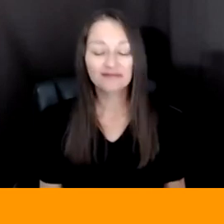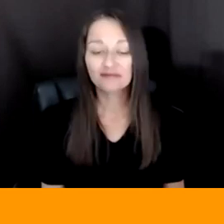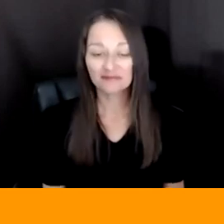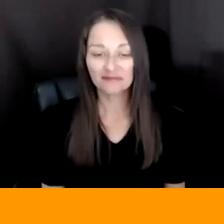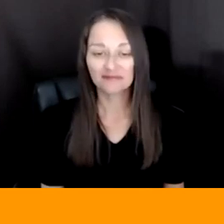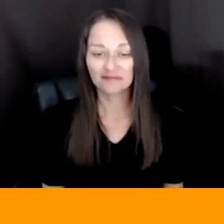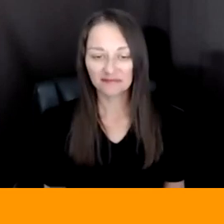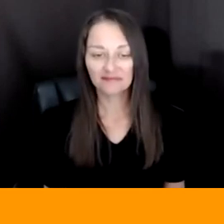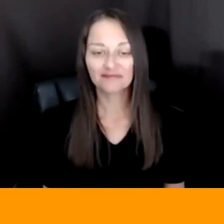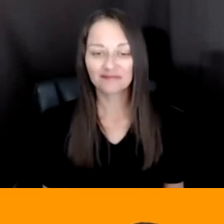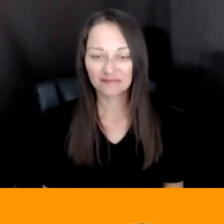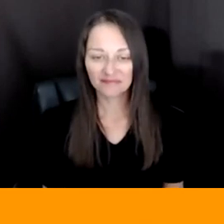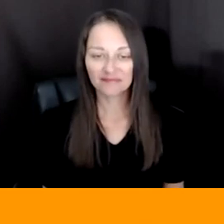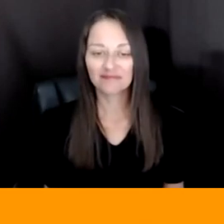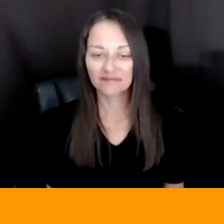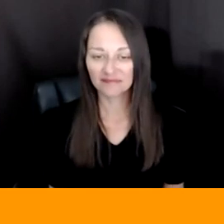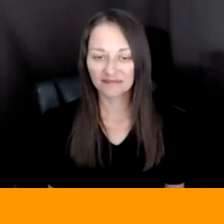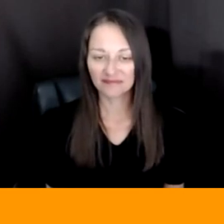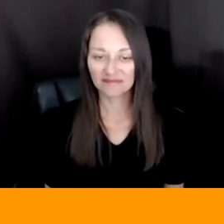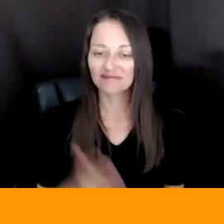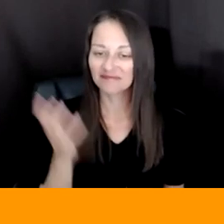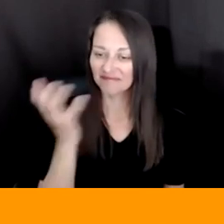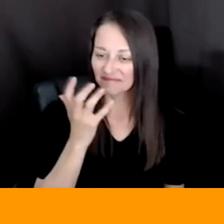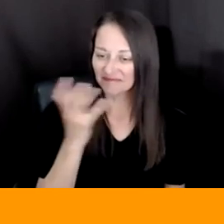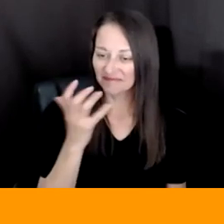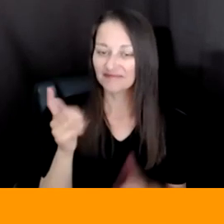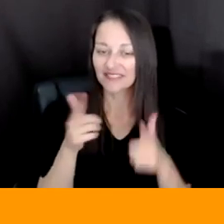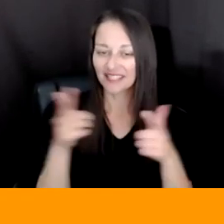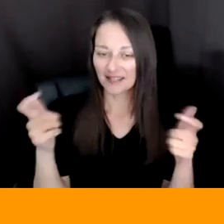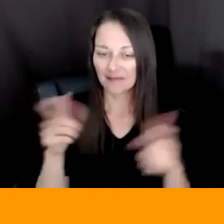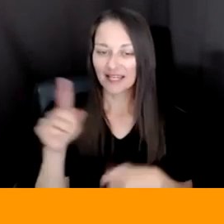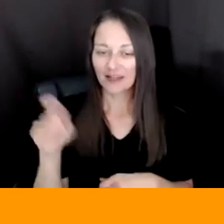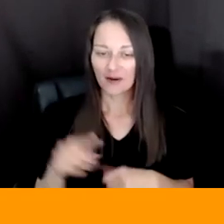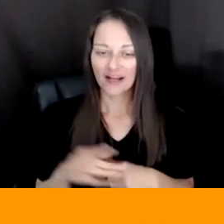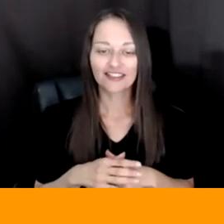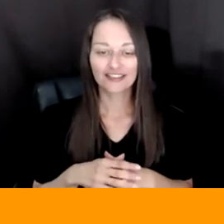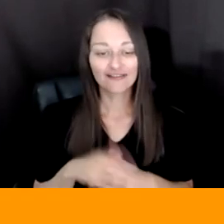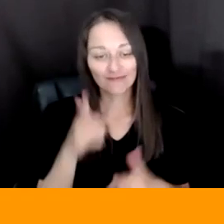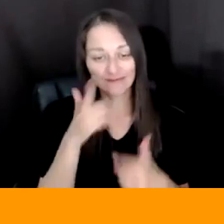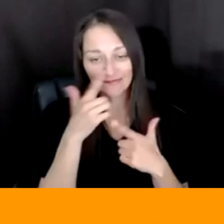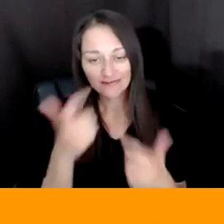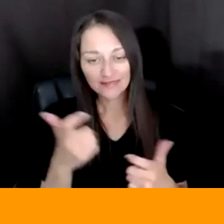WOW, THAT'S A BIG QUESTION, RIGHT. AND, AND IT'S INTERESTING BECAUSE I, I GO OH I DON'T THINK THEY